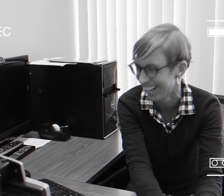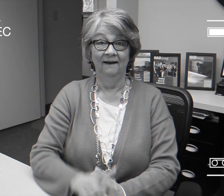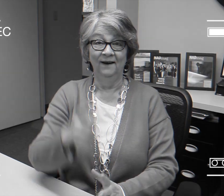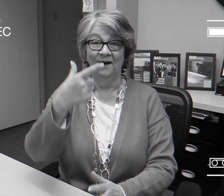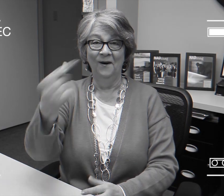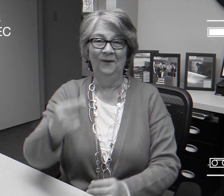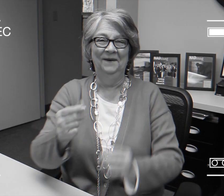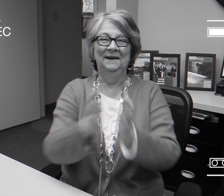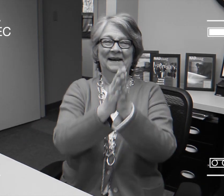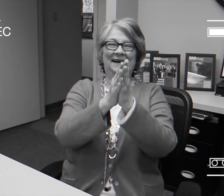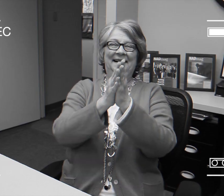Go? )